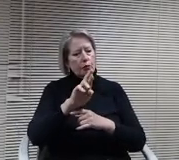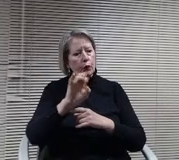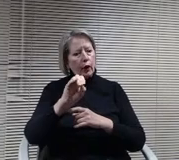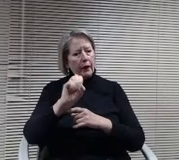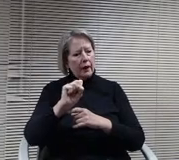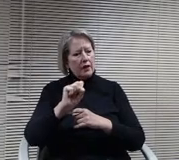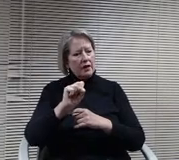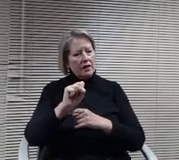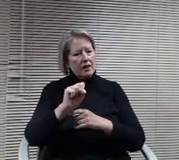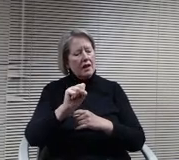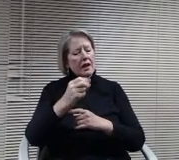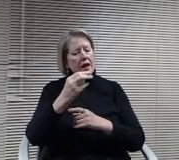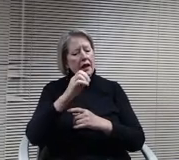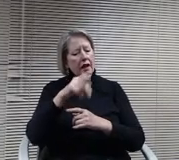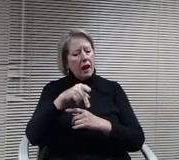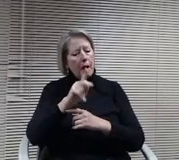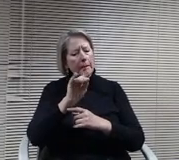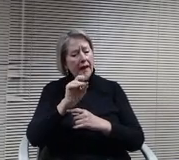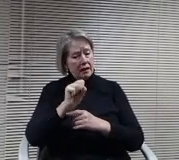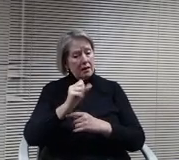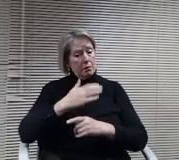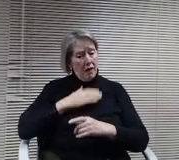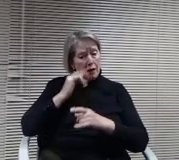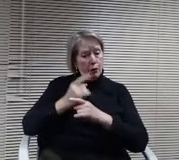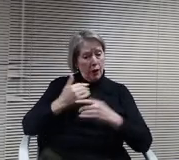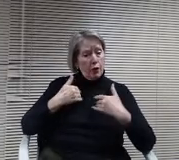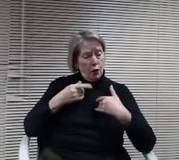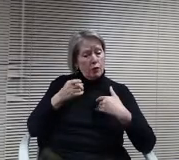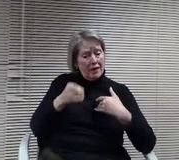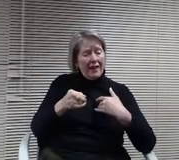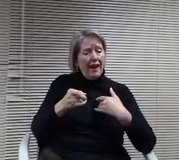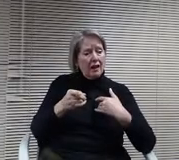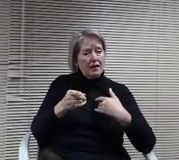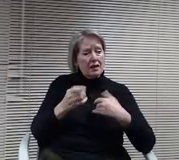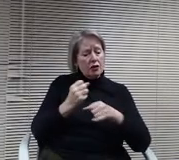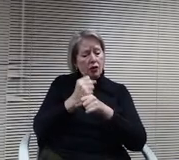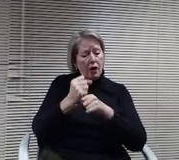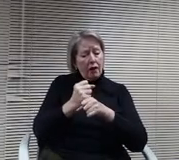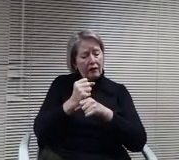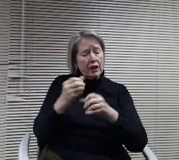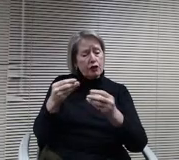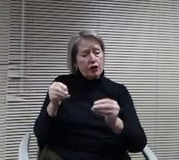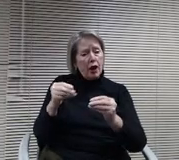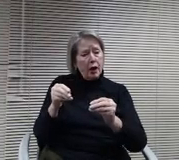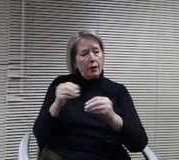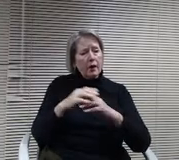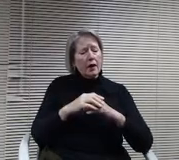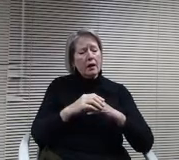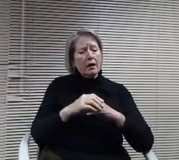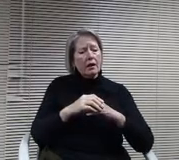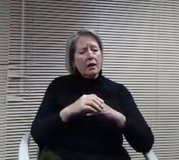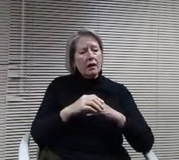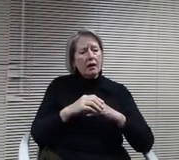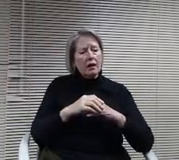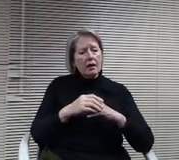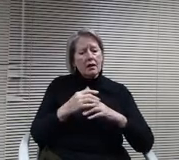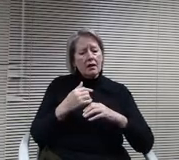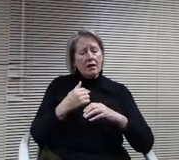Brother, so I asked him to that I've not been at familiar with the changes addition plus program, and he just he raved